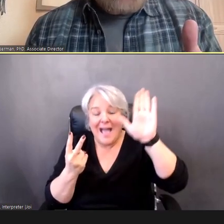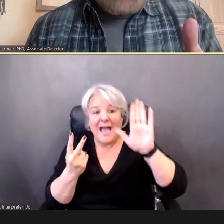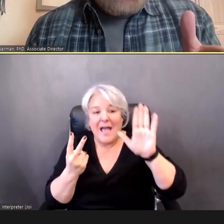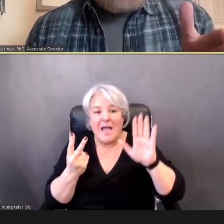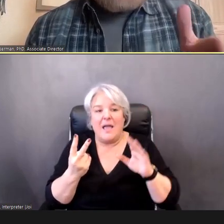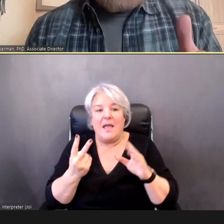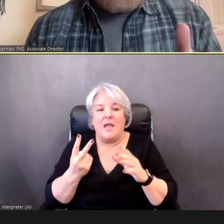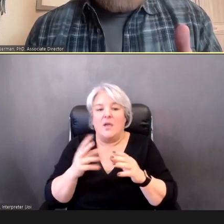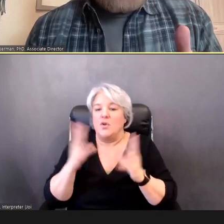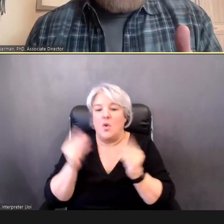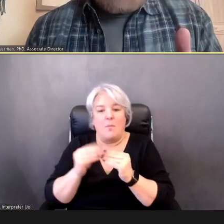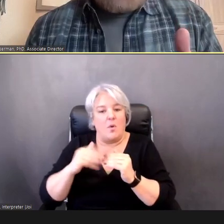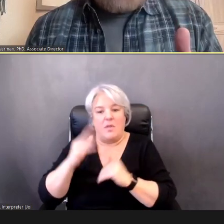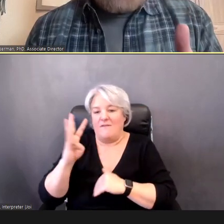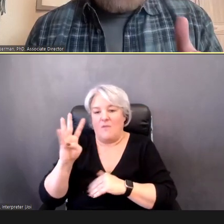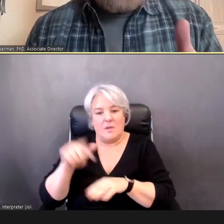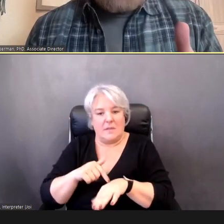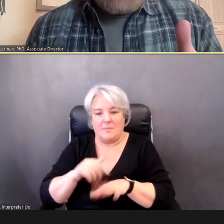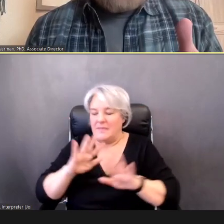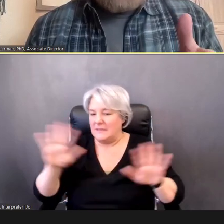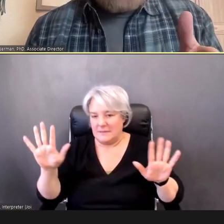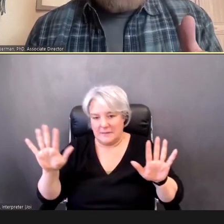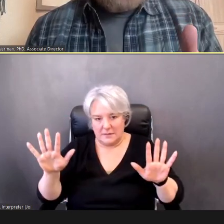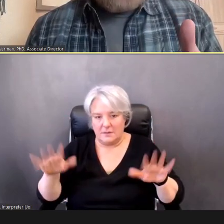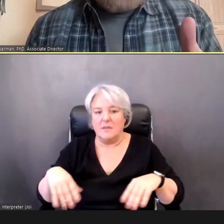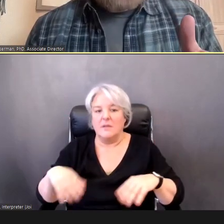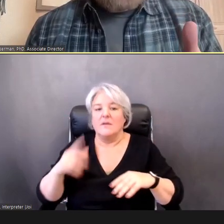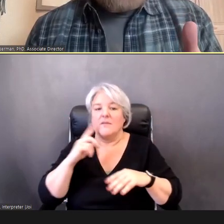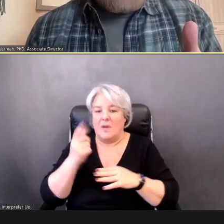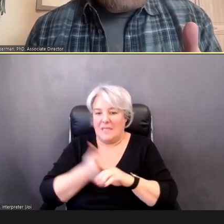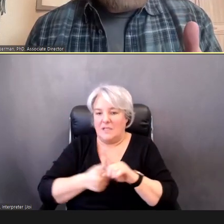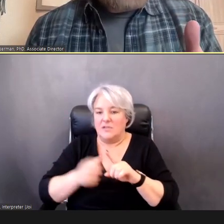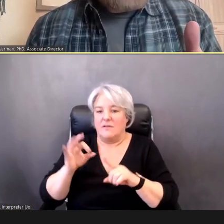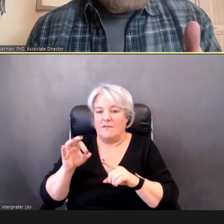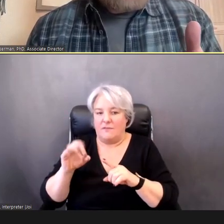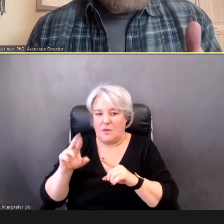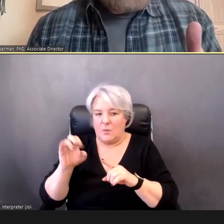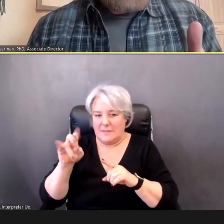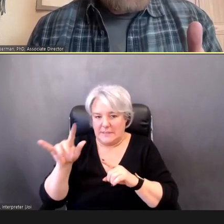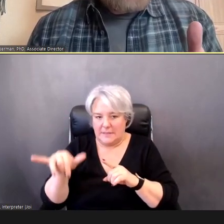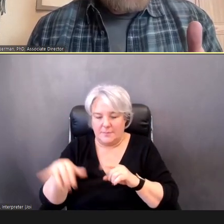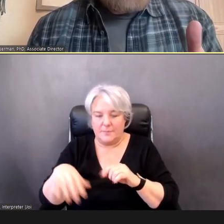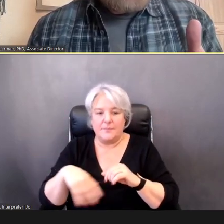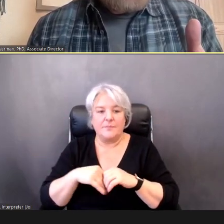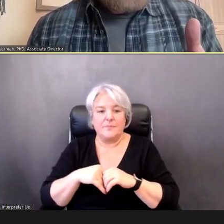have an overall ear pass.